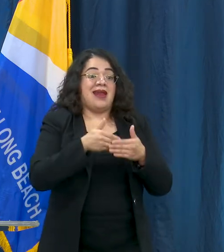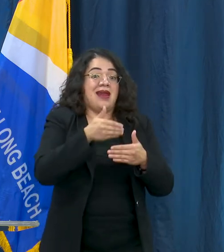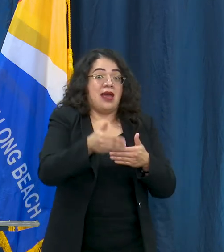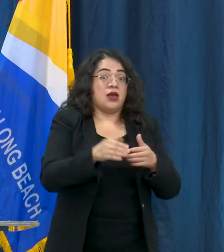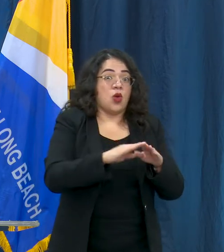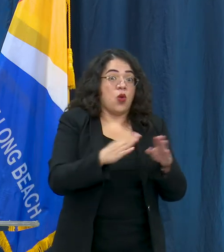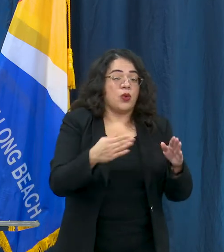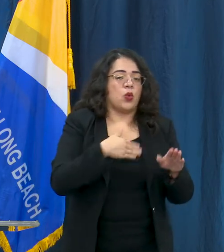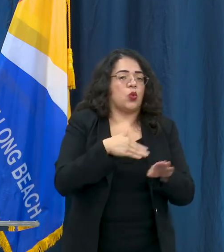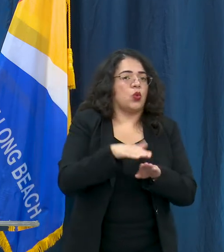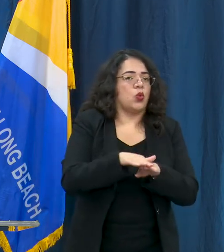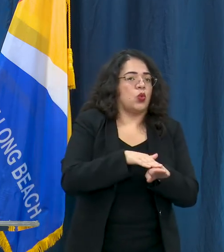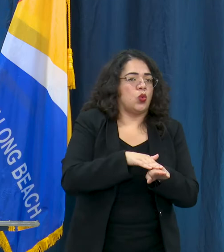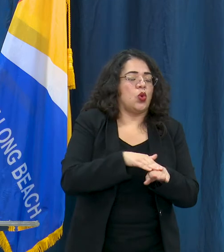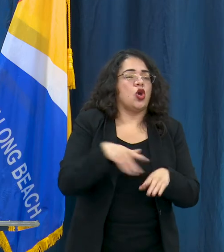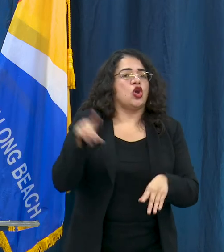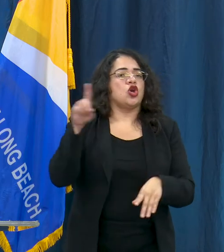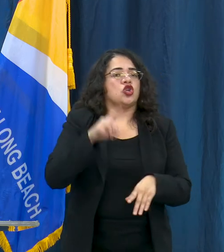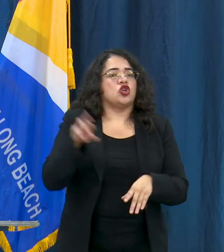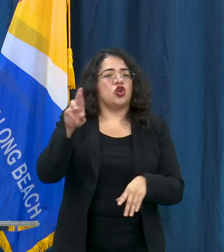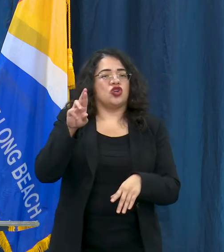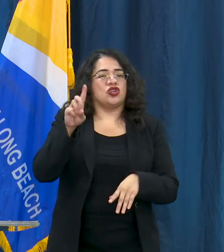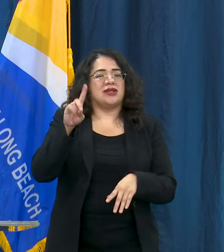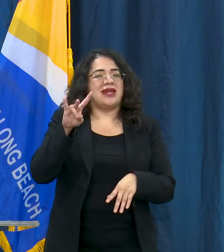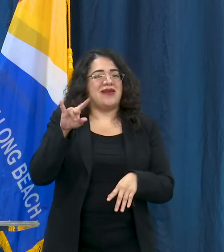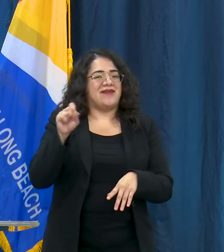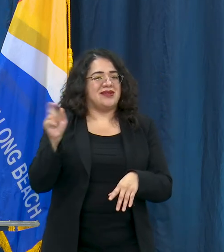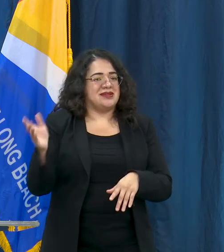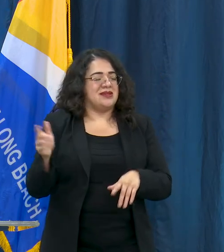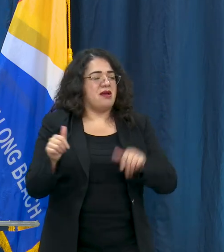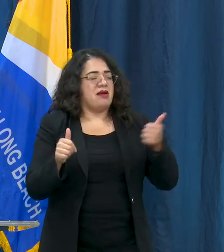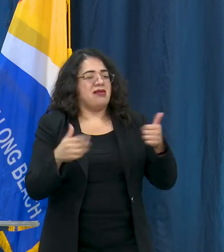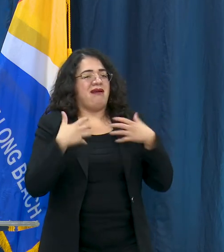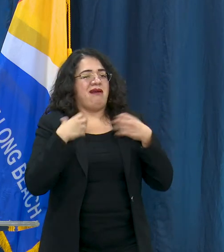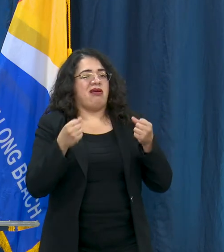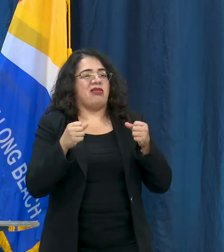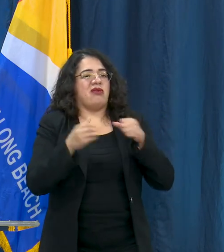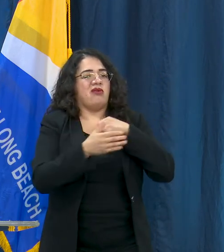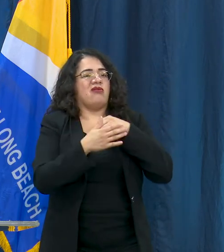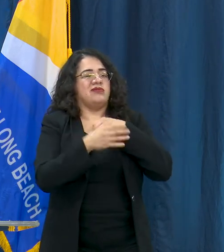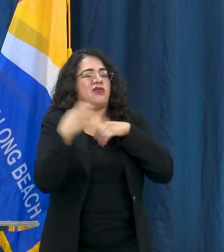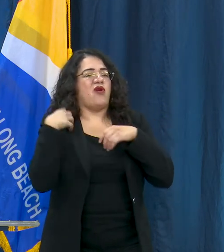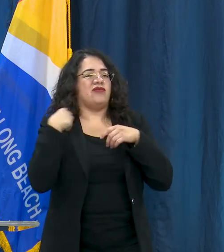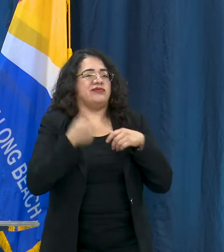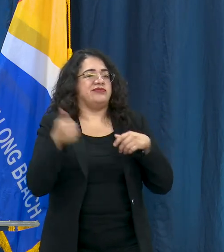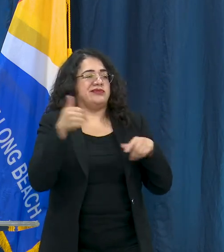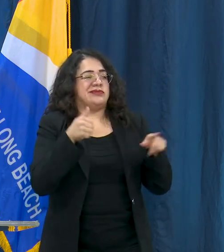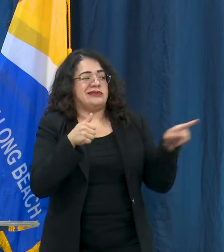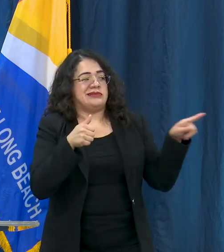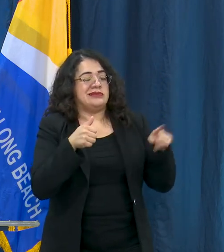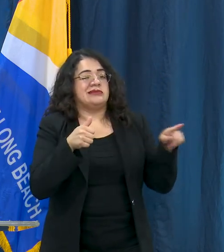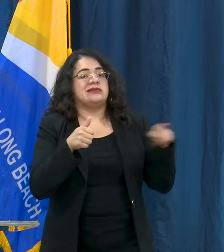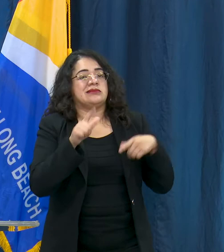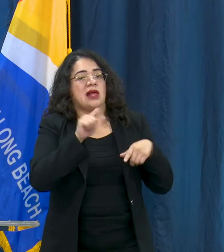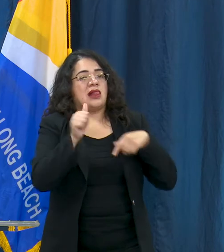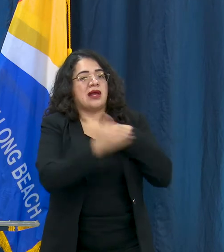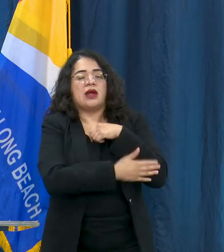and the county health officers feel as they're still too high risk to reopen at this time and so we're not